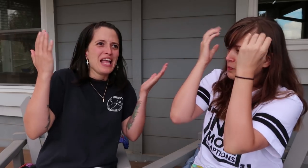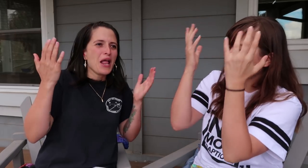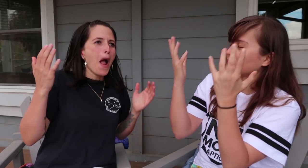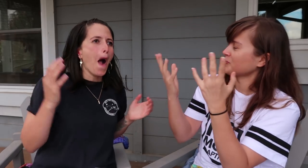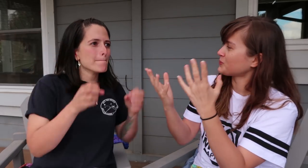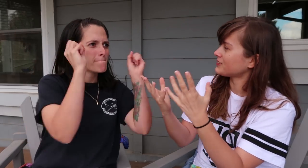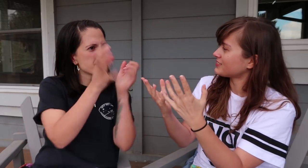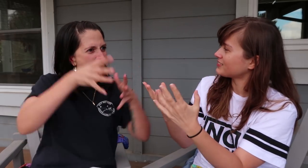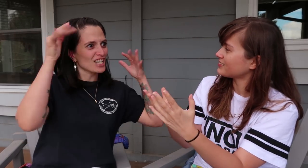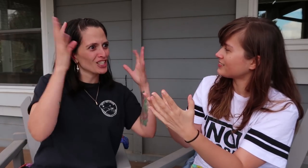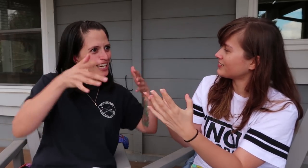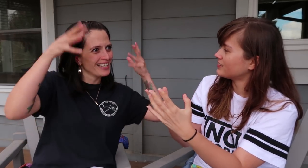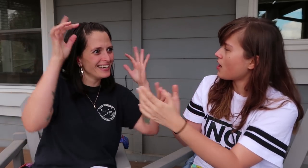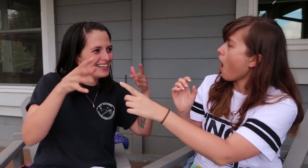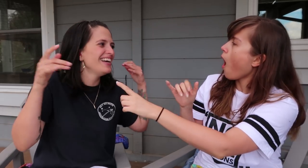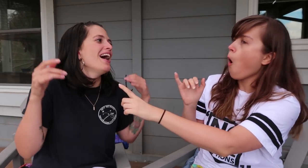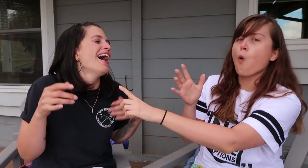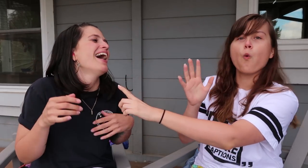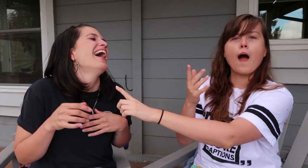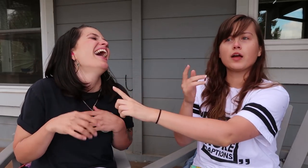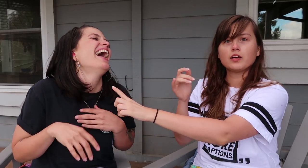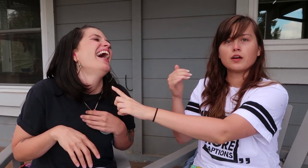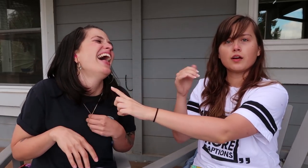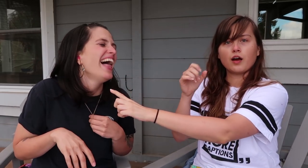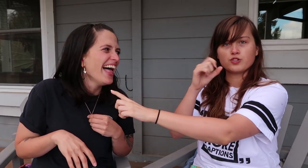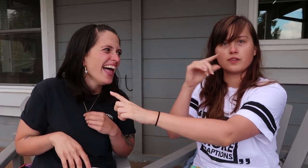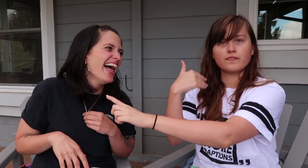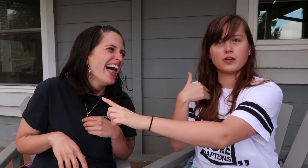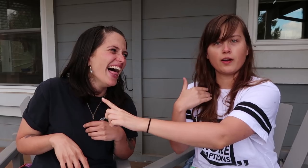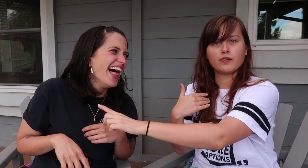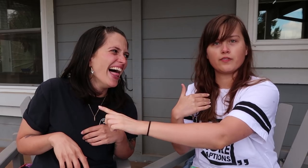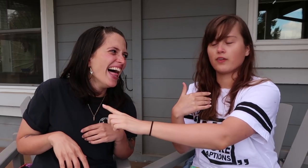My mind is blown. It’s all magic. Oh, wait! She has a video about this!